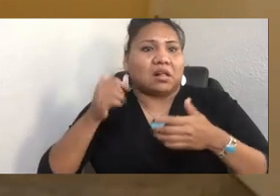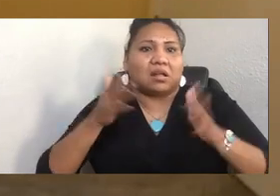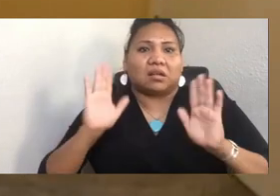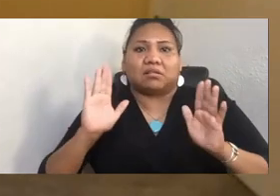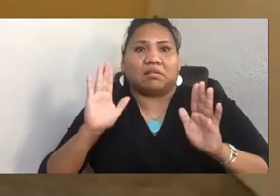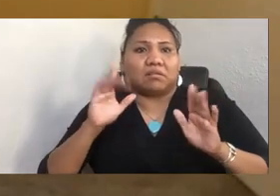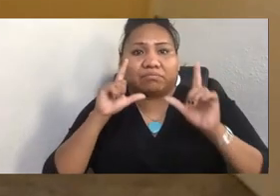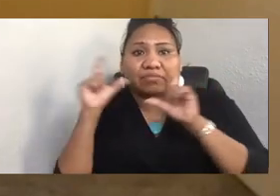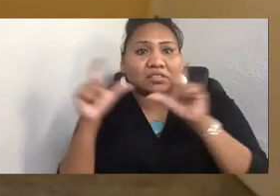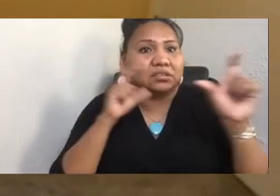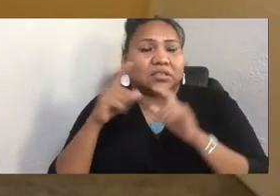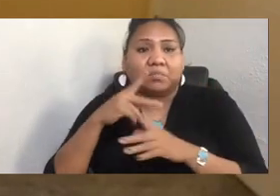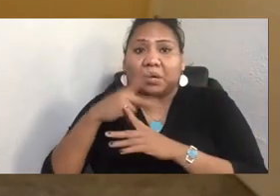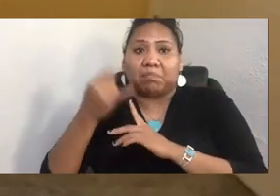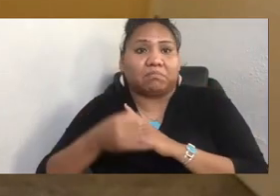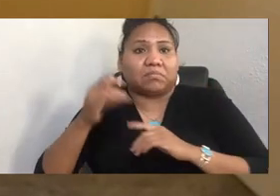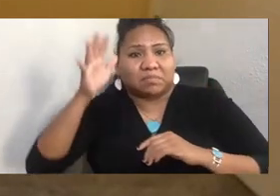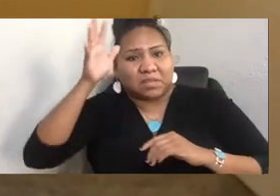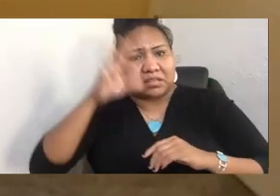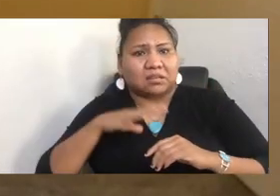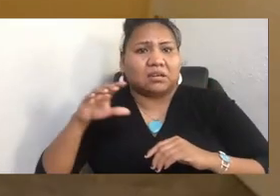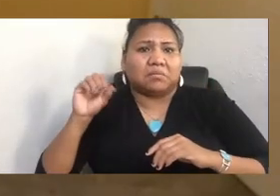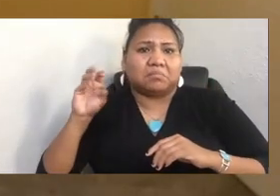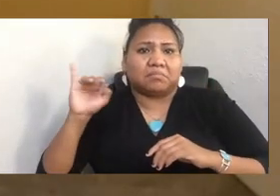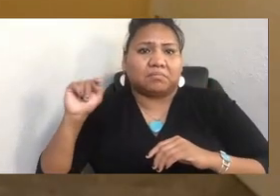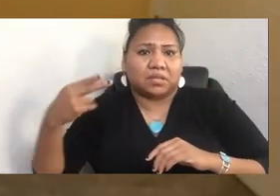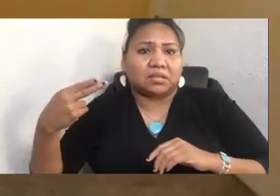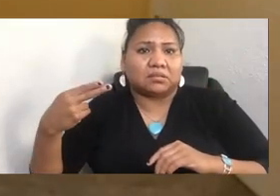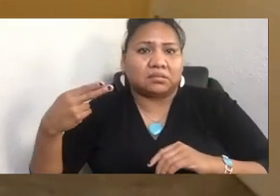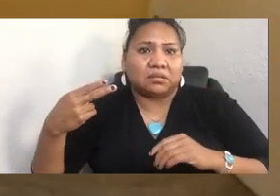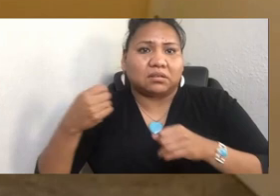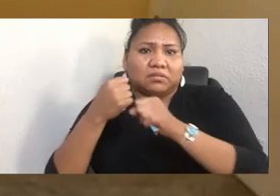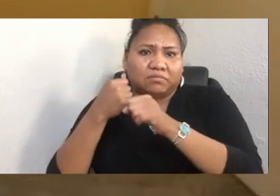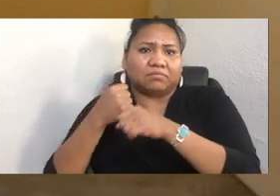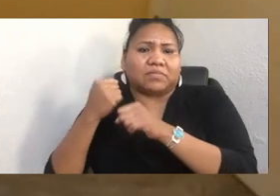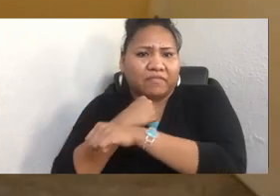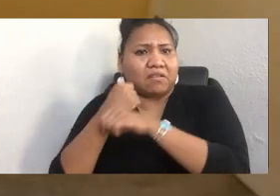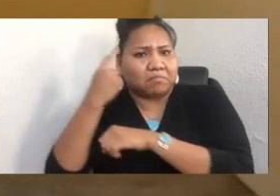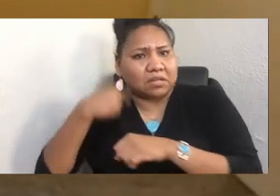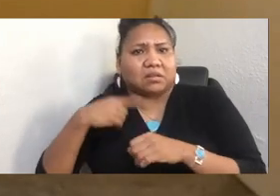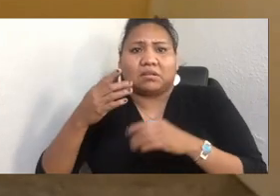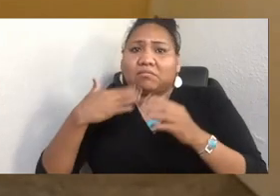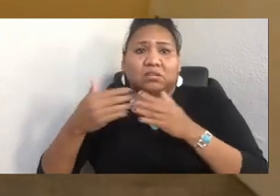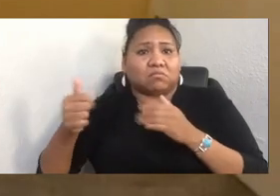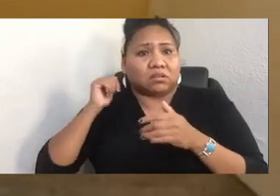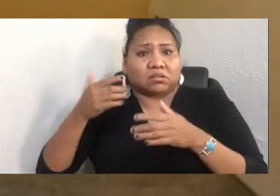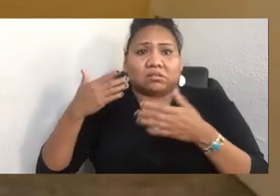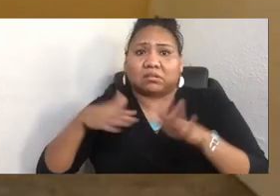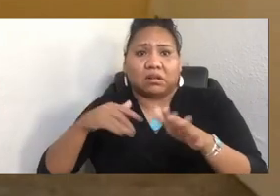And when they wouldn't let me in, he got me into a class at Skagit. So I became a photographer because of one person